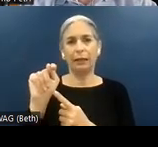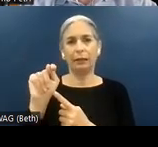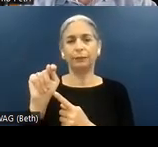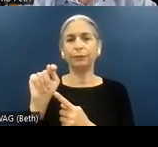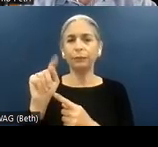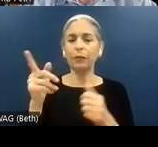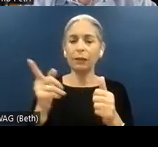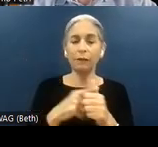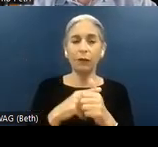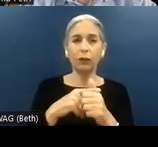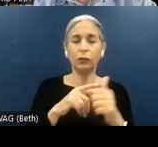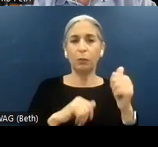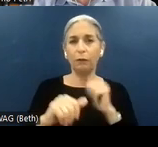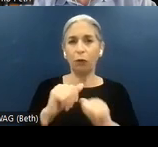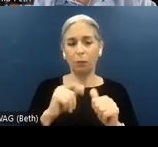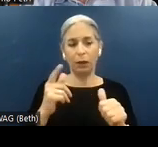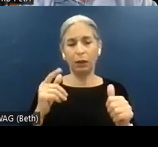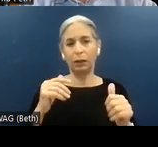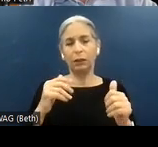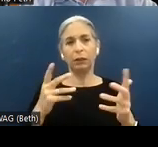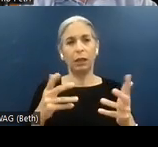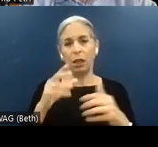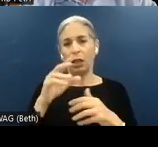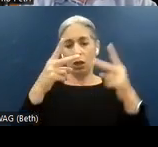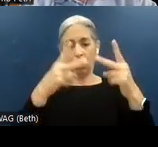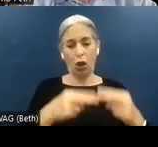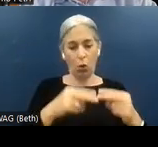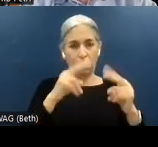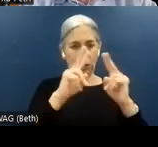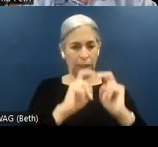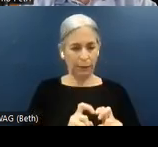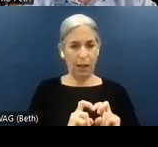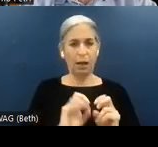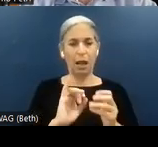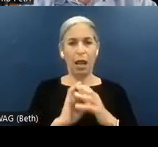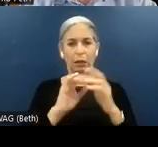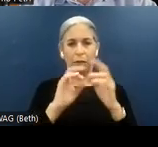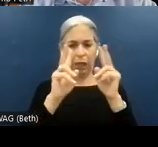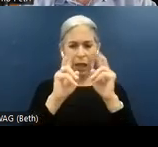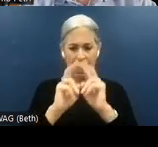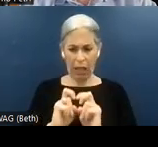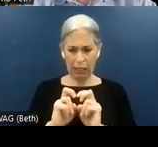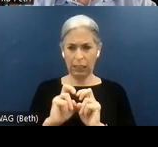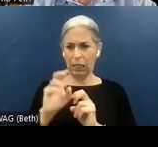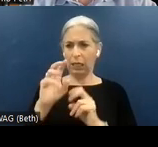a comprehensive code assessment, which entails analyzing the code base against the WCAG,